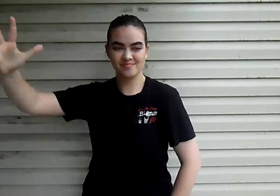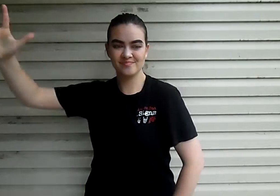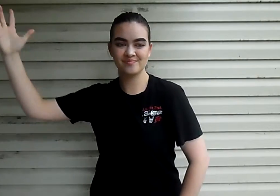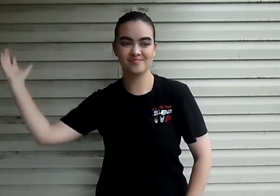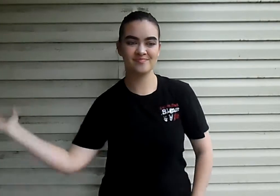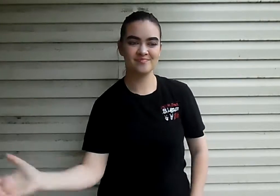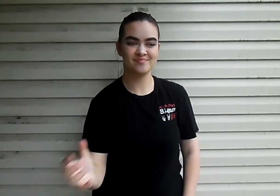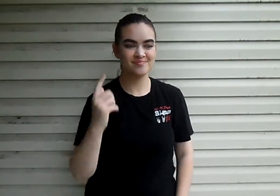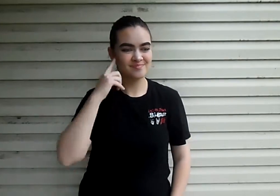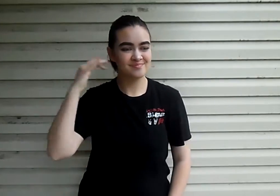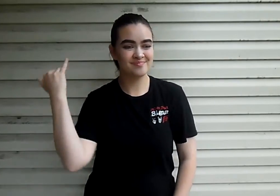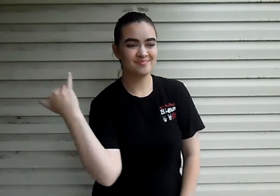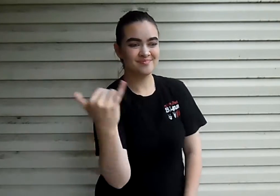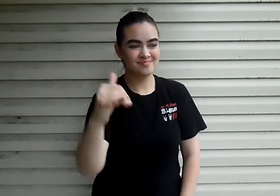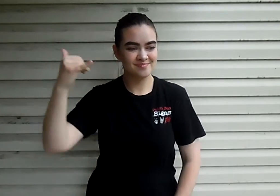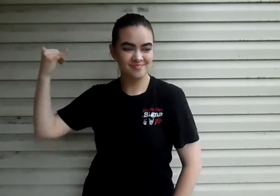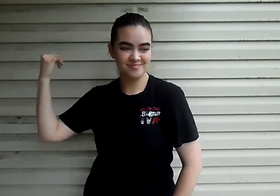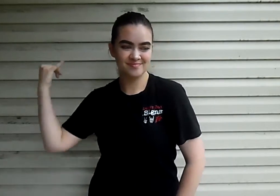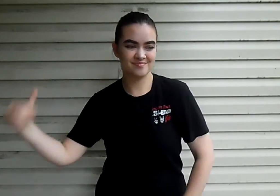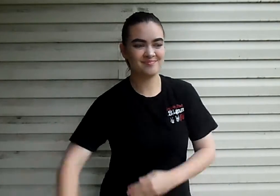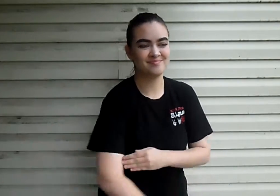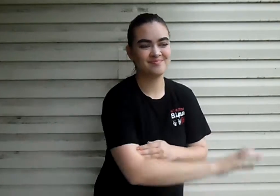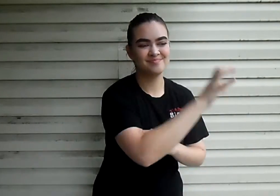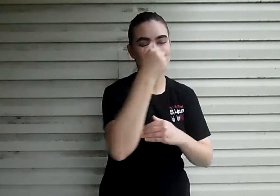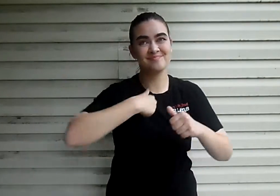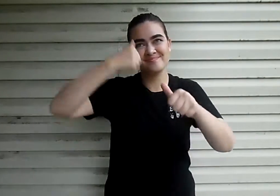I'll take this Cali sunrise with me